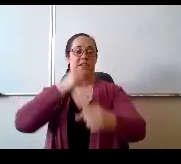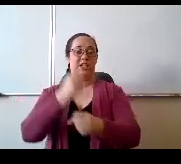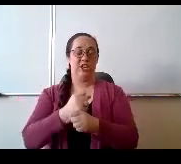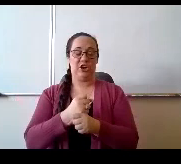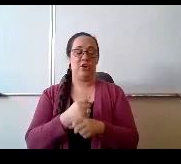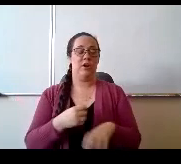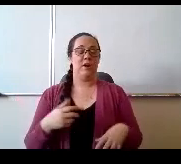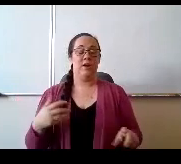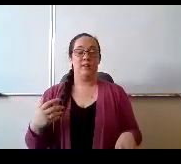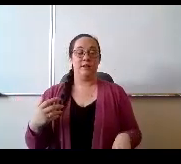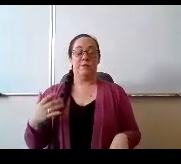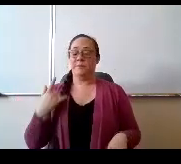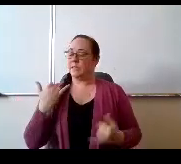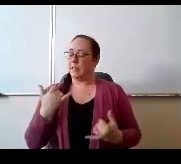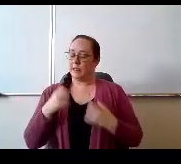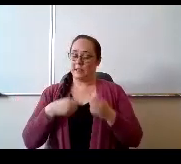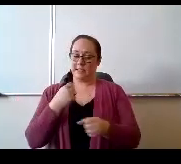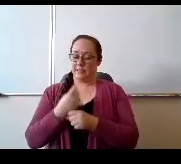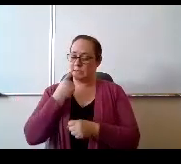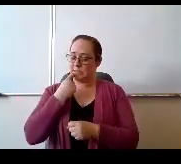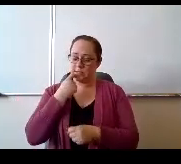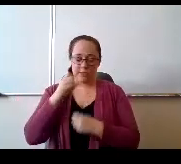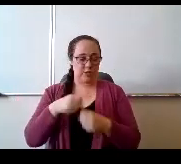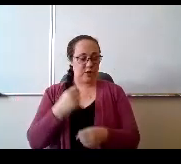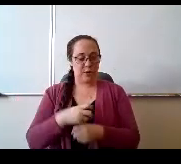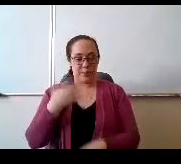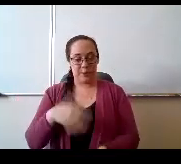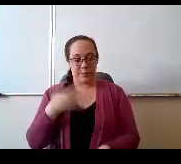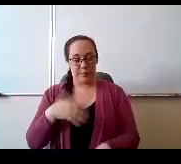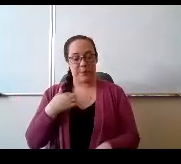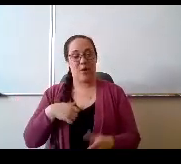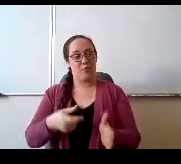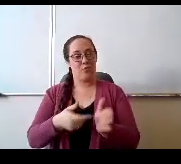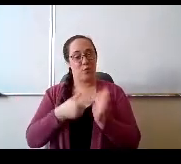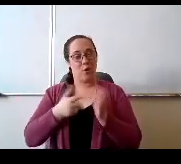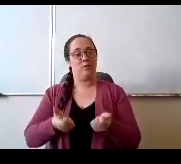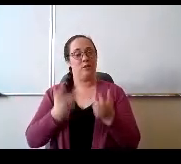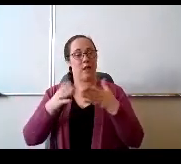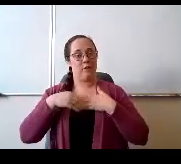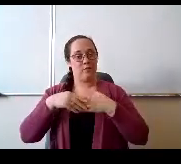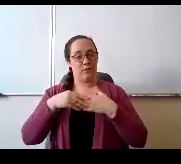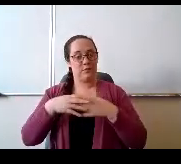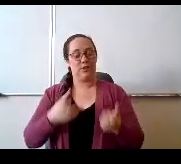and one that's required. Lots of flexibility and patience by everyone, but I'm pleased to share that the